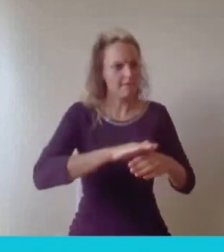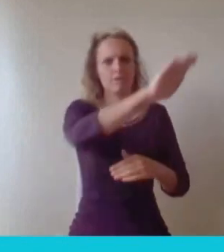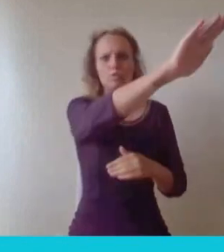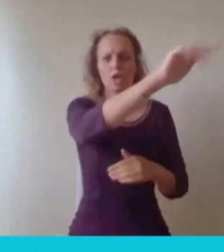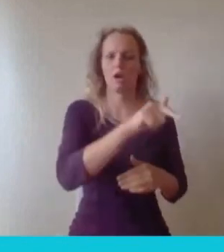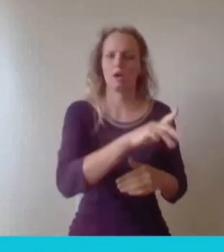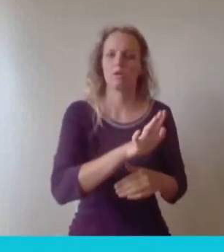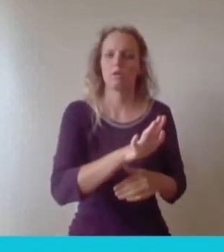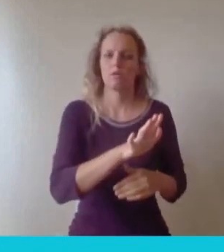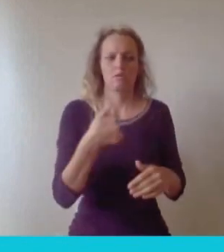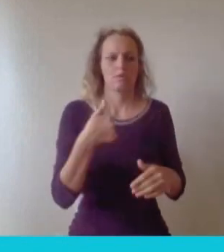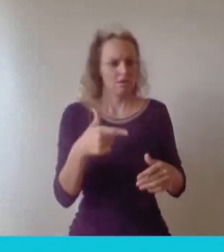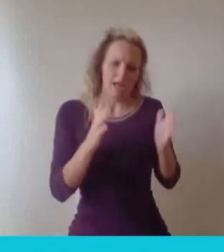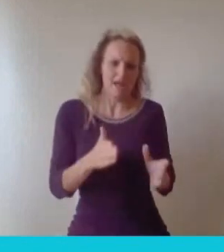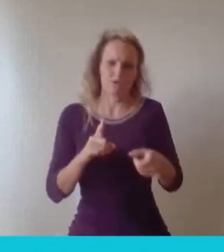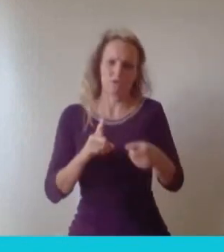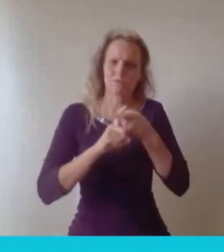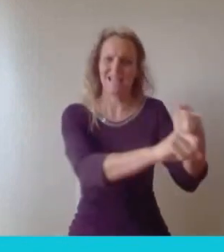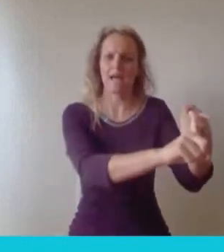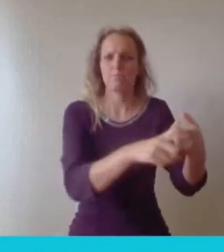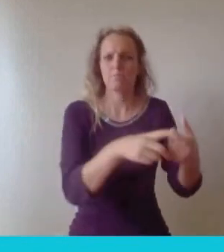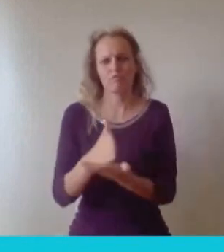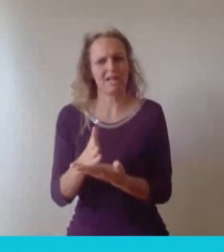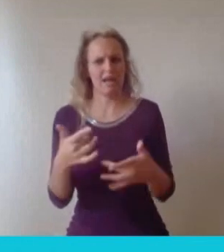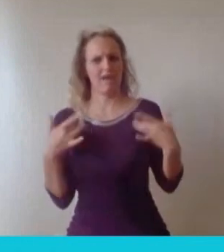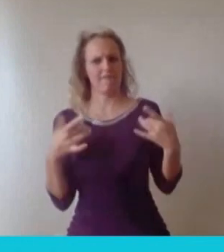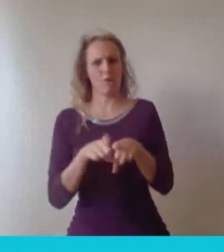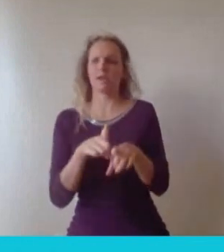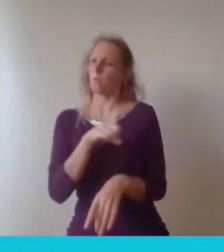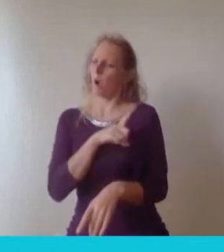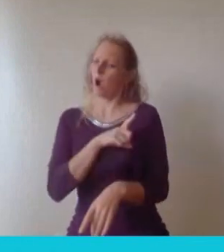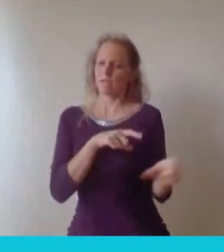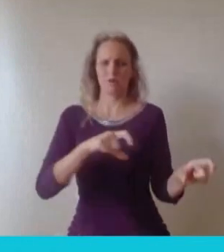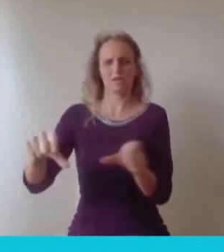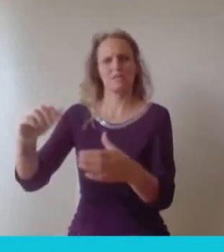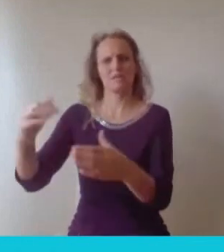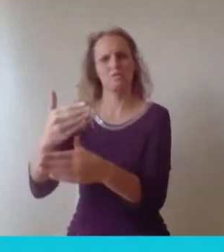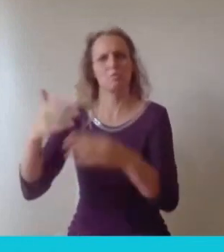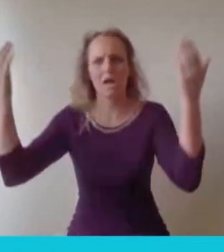working in my evenings, why am I working the weekends and kind of checking in with myself a bit and realised that